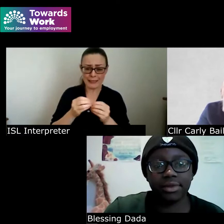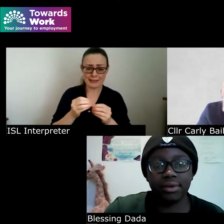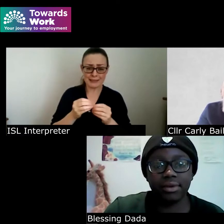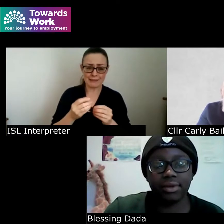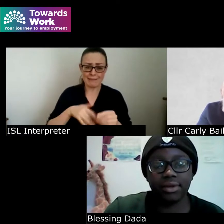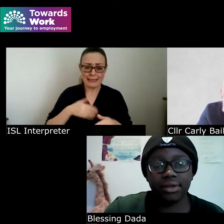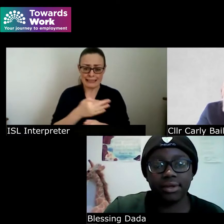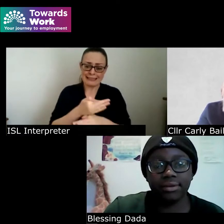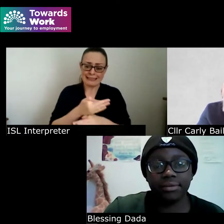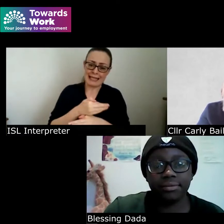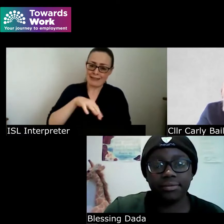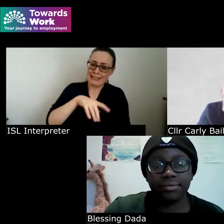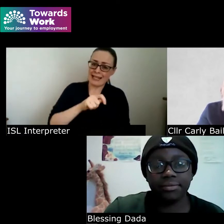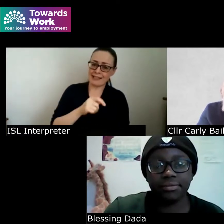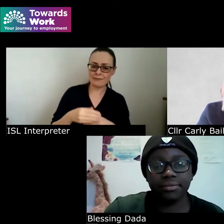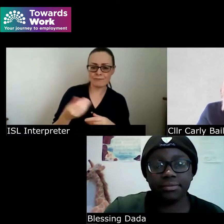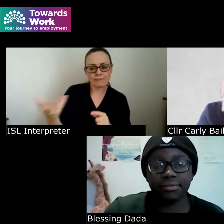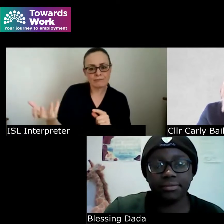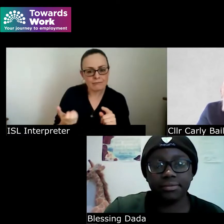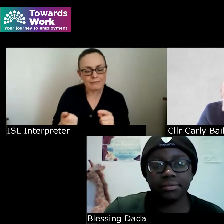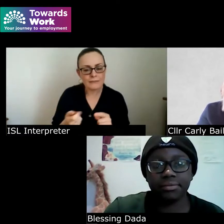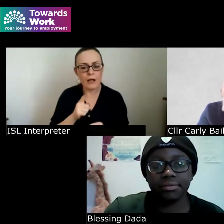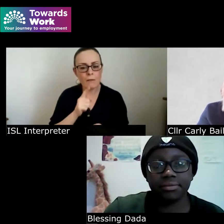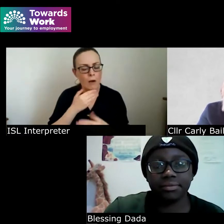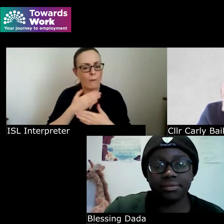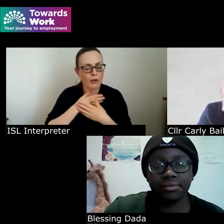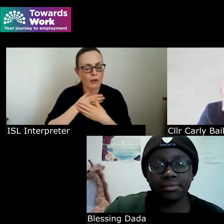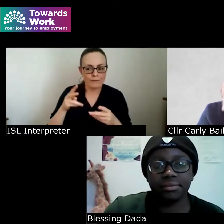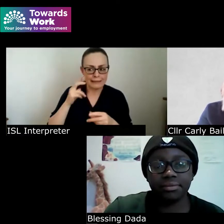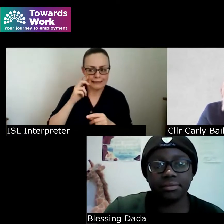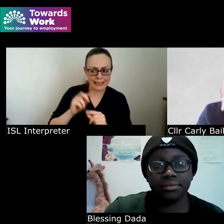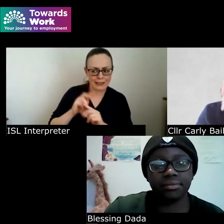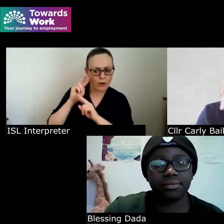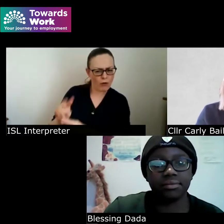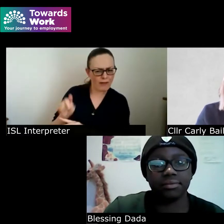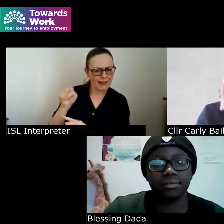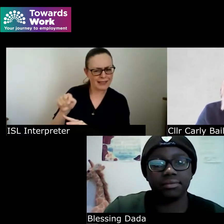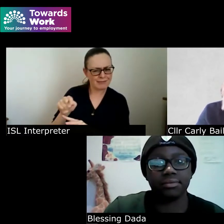know I think it'd be something that we'd love to see looked at and as as things progress you know